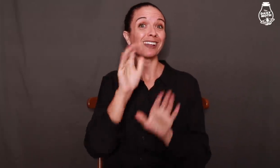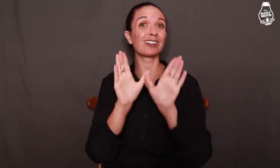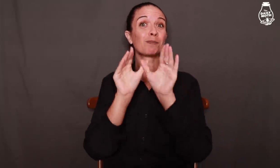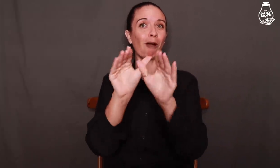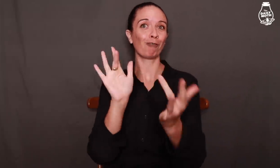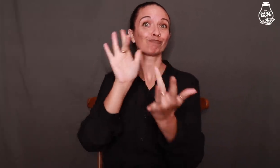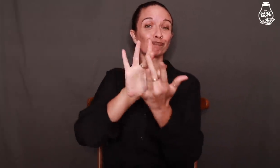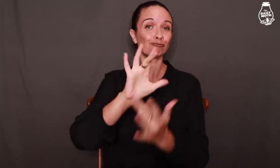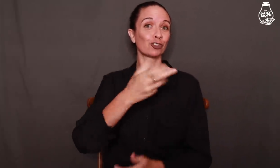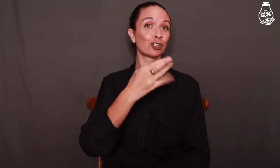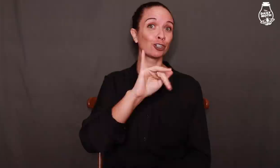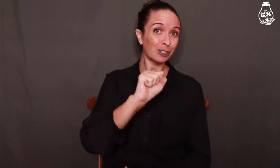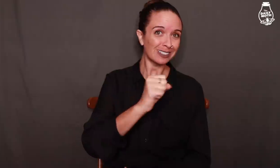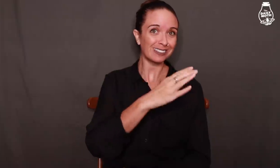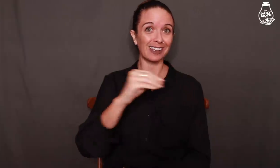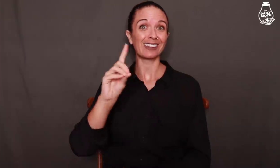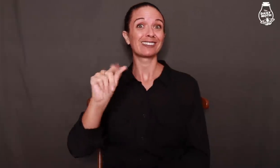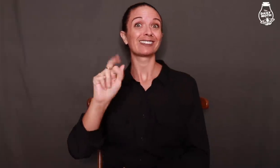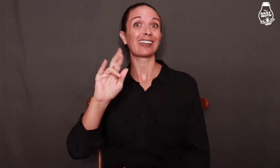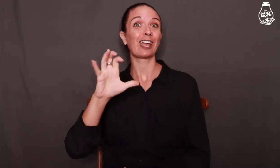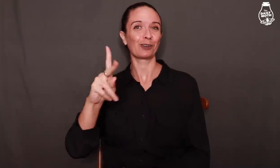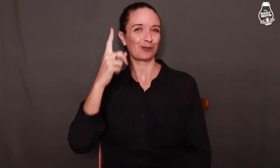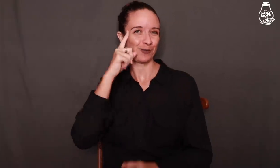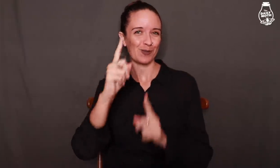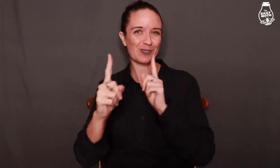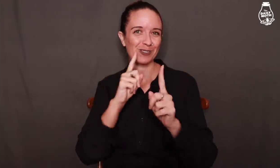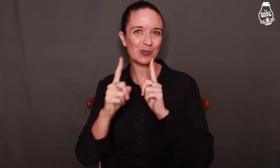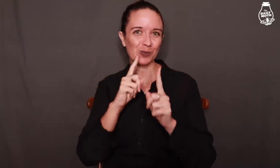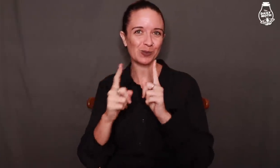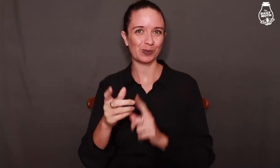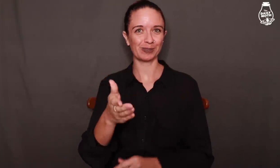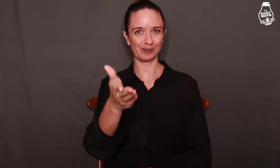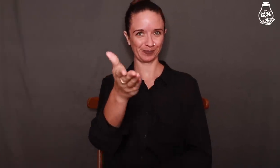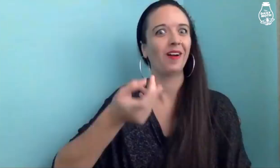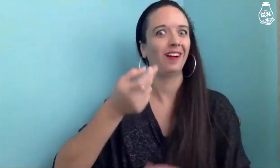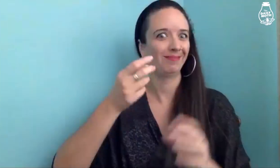The Daily Moth reached out to Chris and Darrick for an interview.